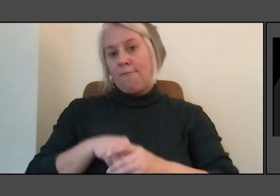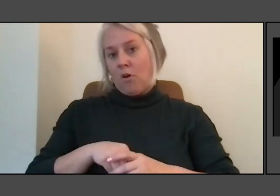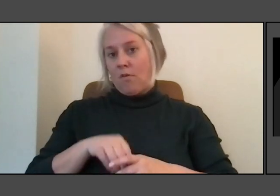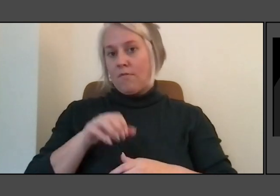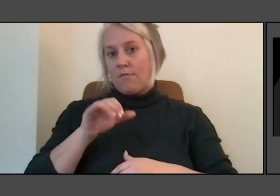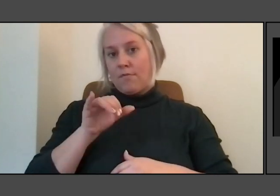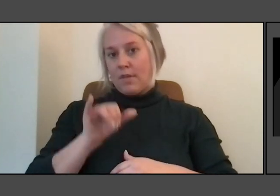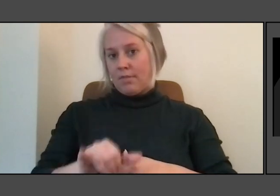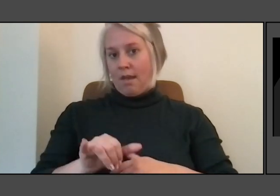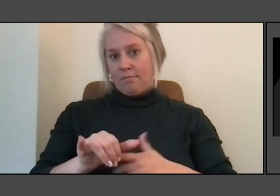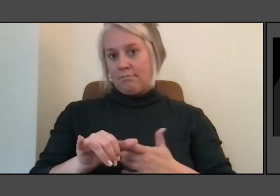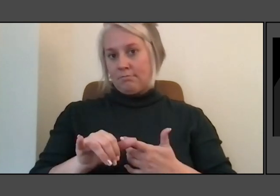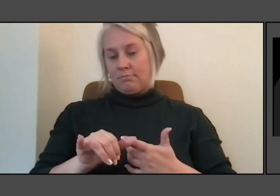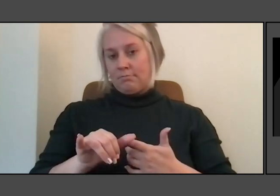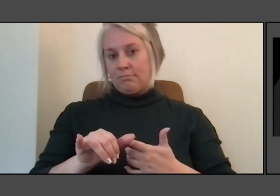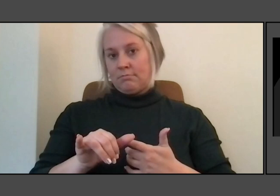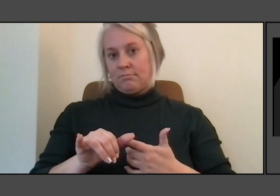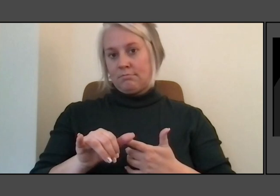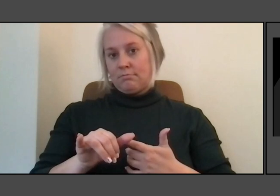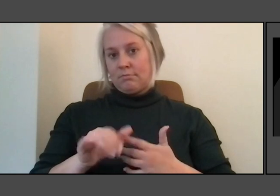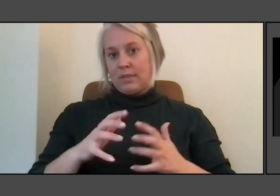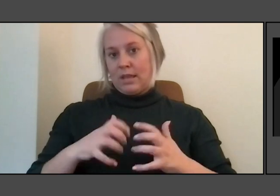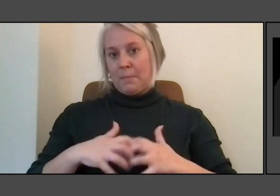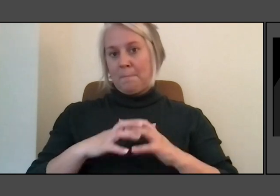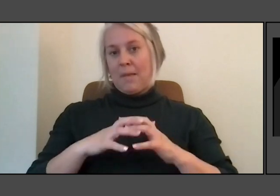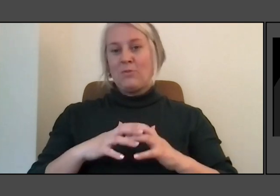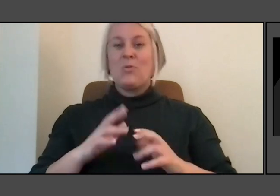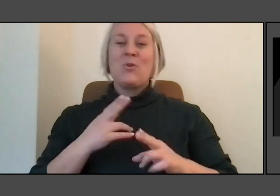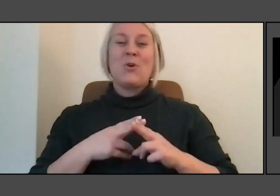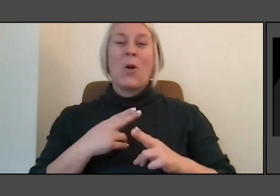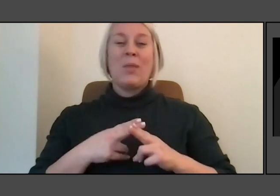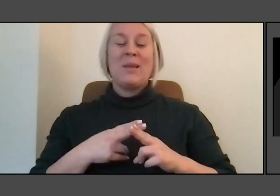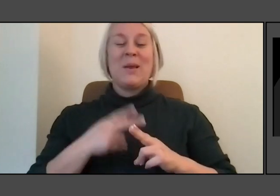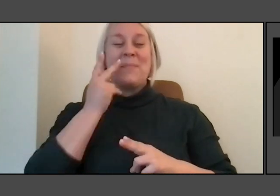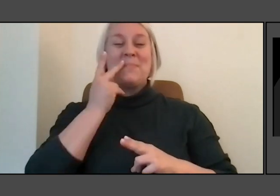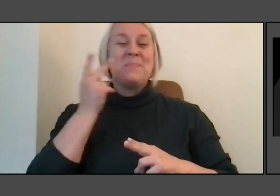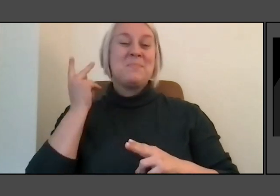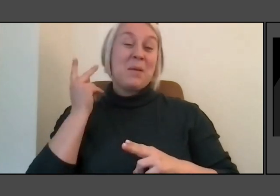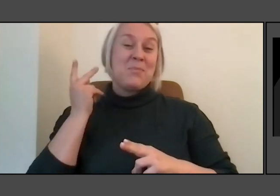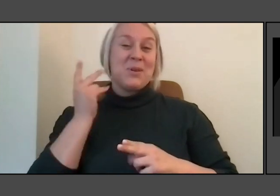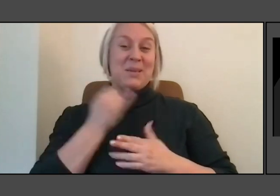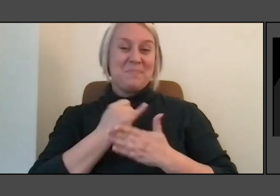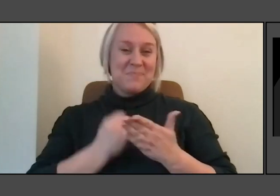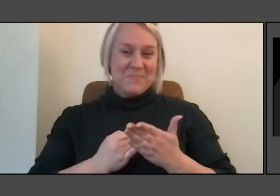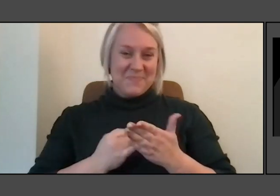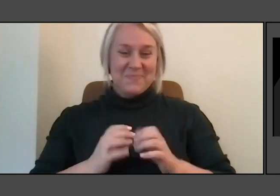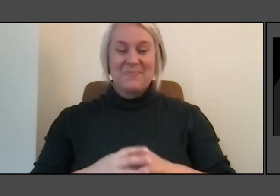I mean. Well you we have readers and then we add the memories in.